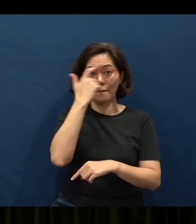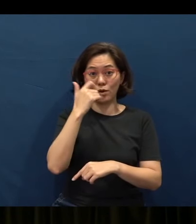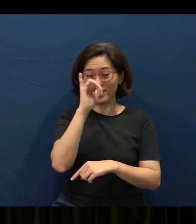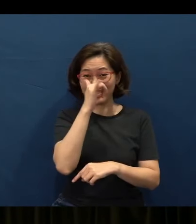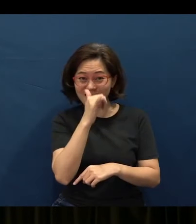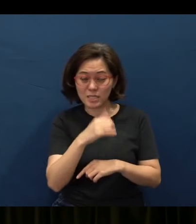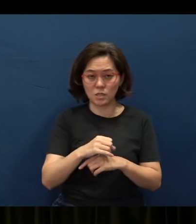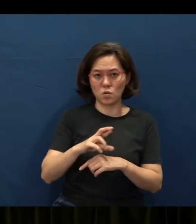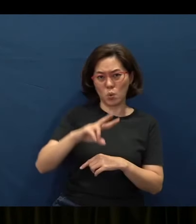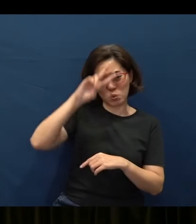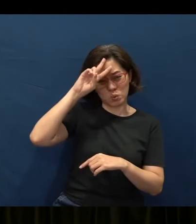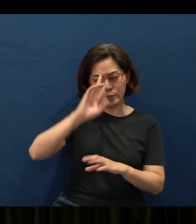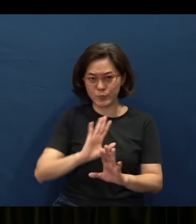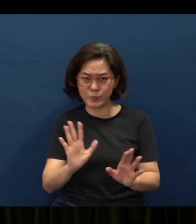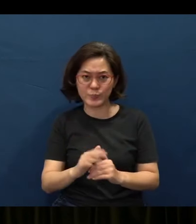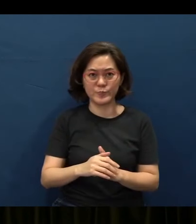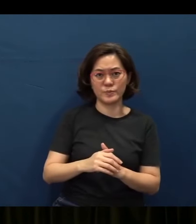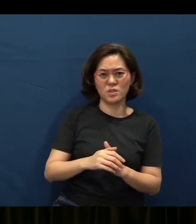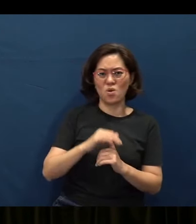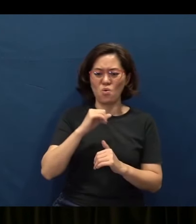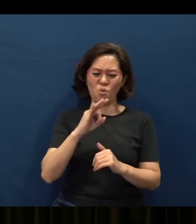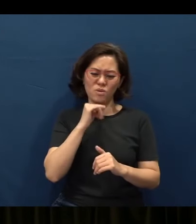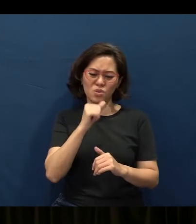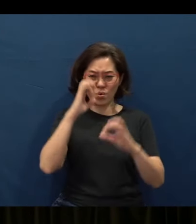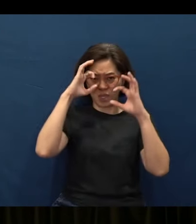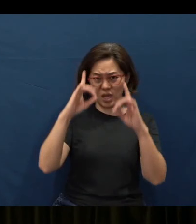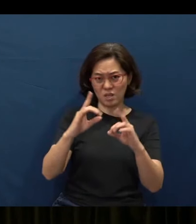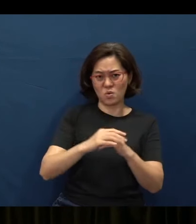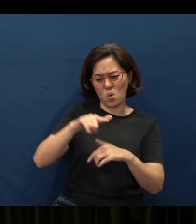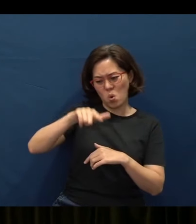not because they are stupid, not because they are uneducated or (have) low IQ.